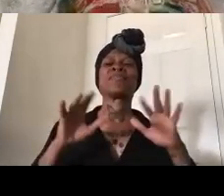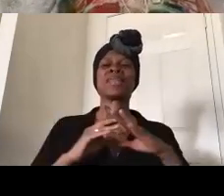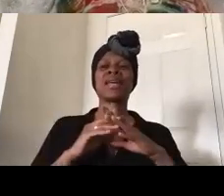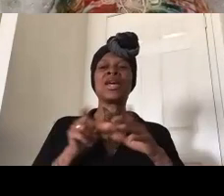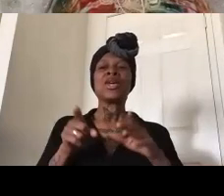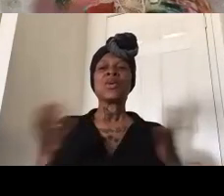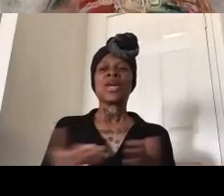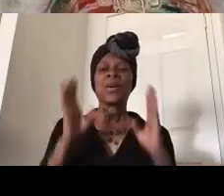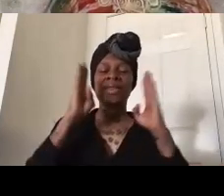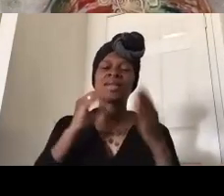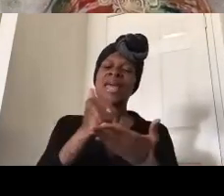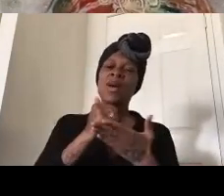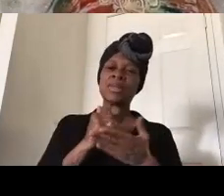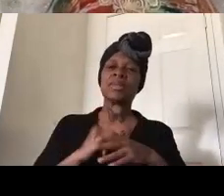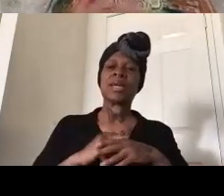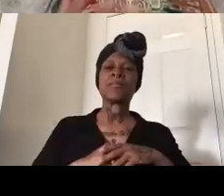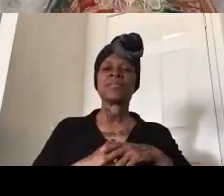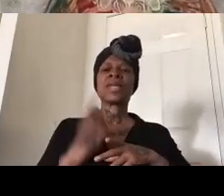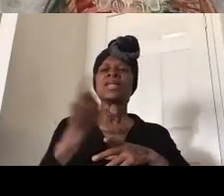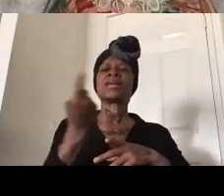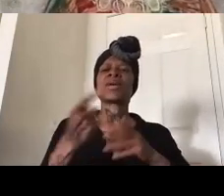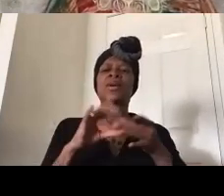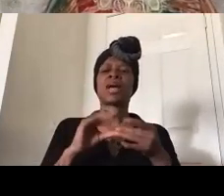helpful one of the things i always say is i'm a black woman and i believe in